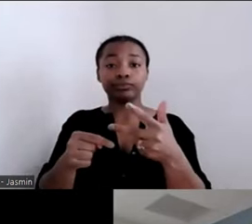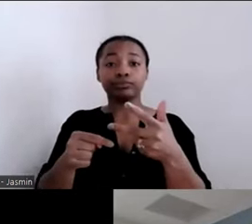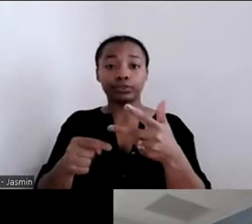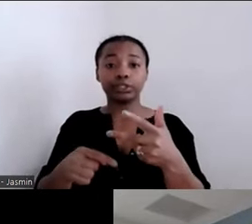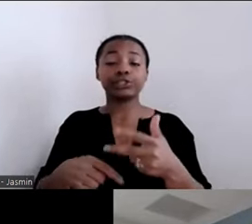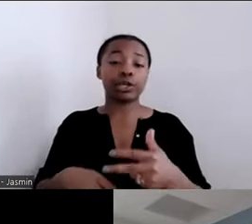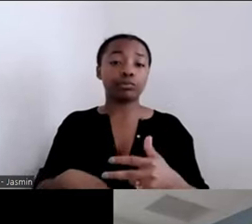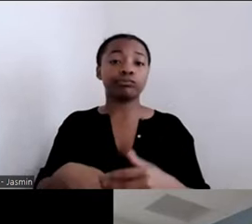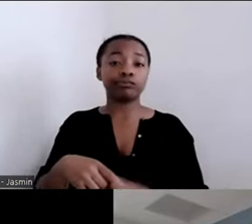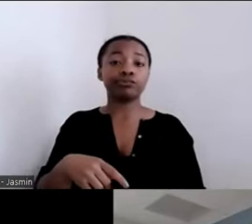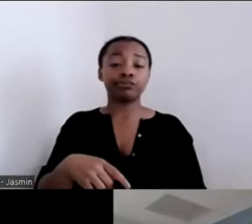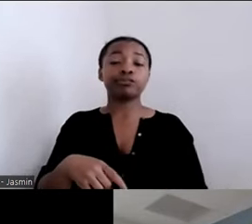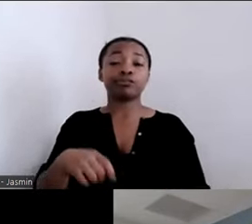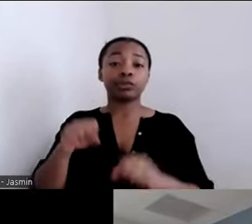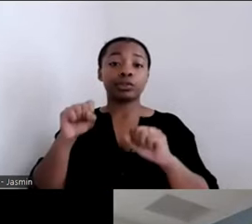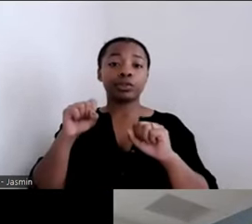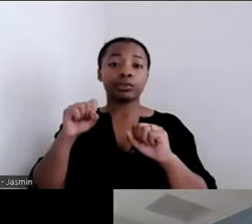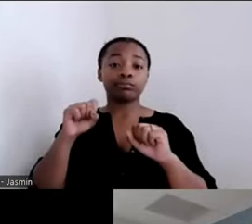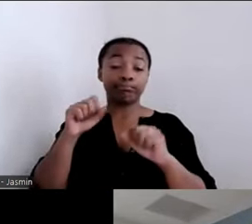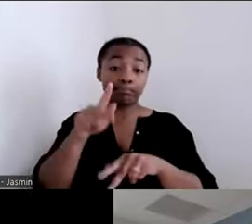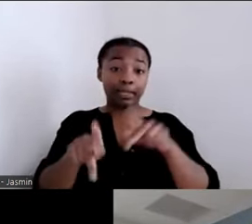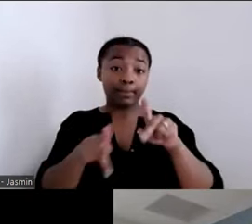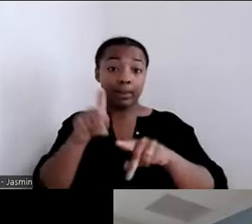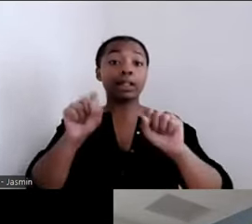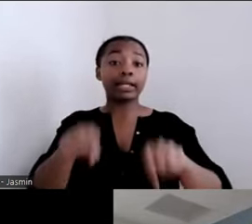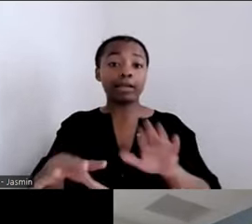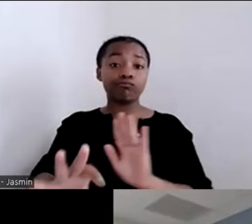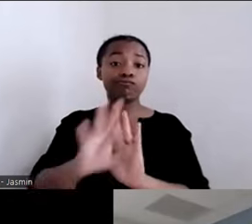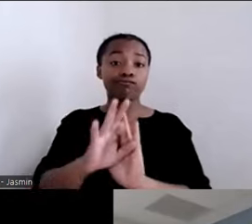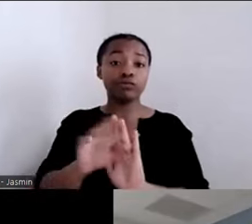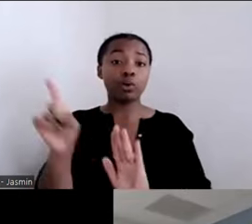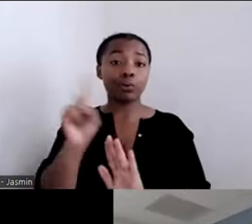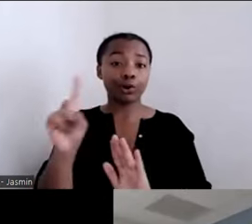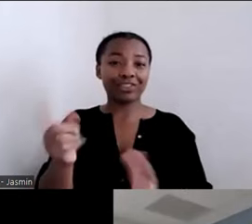So people choose where they want to live. Yes, the landlord has to accept the